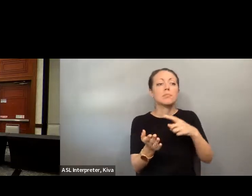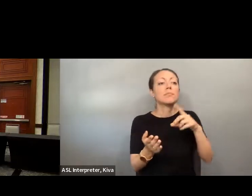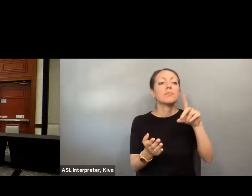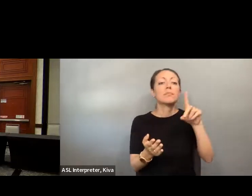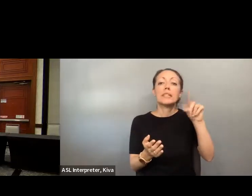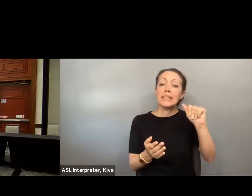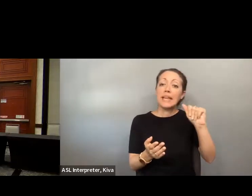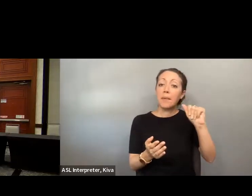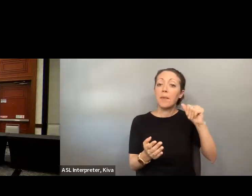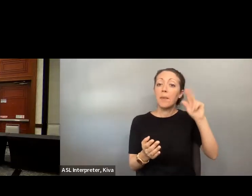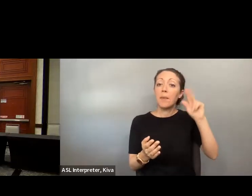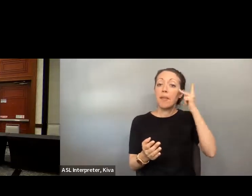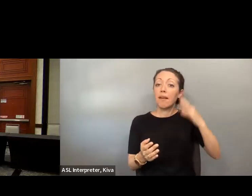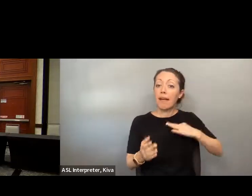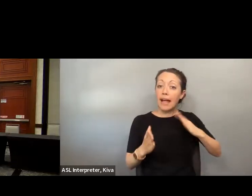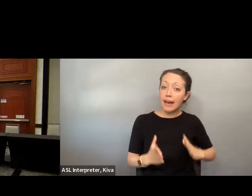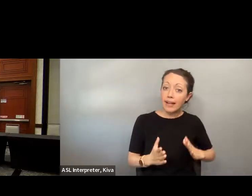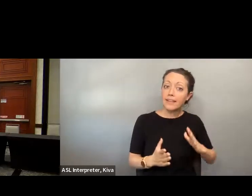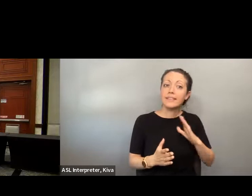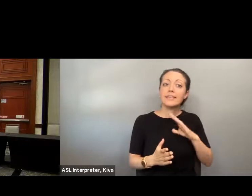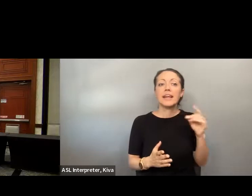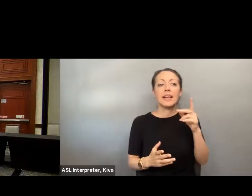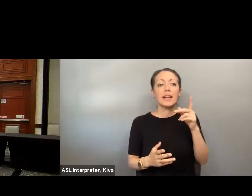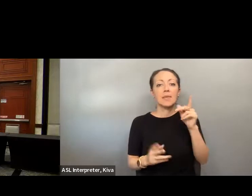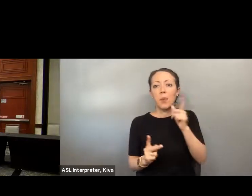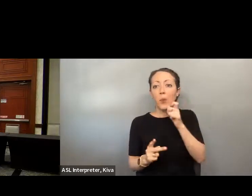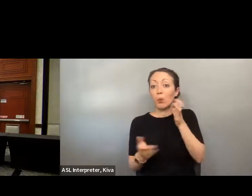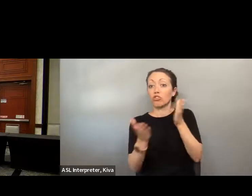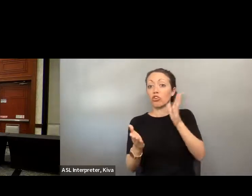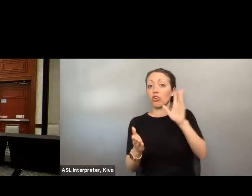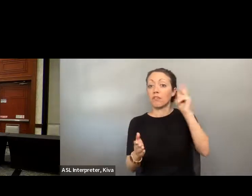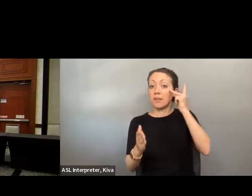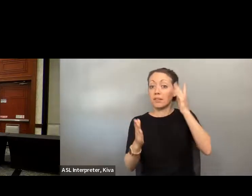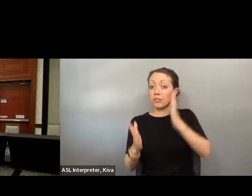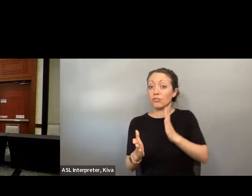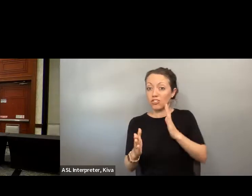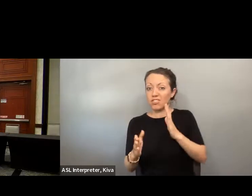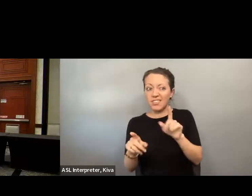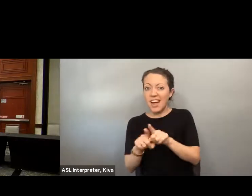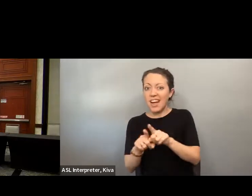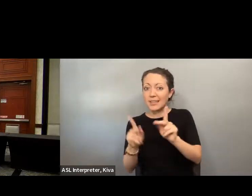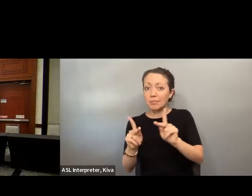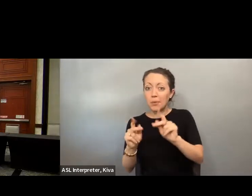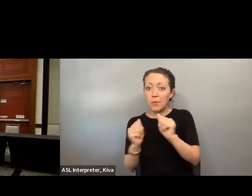feature individuals with disabilities, individuals who have run for office and those who are increasing the So the final panel today is titled. My elected official doesn't look like me running for office as a person with a disability In this panel we feature like shows with disabilities individuals who have run for office and those who are increasing the visibility of disabled candidates They will share their visibility of disabled candidates. They will share